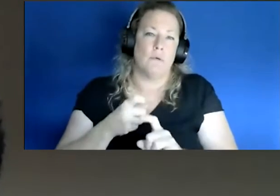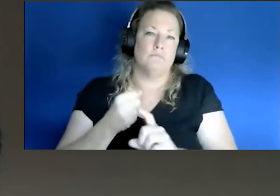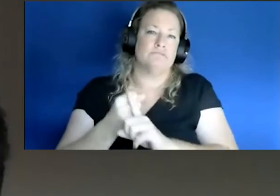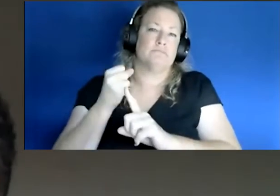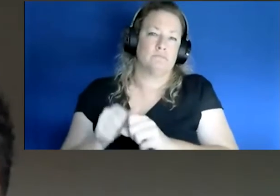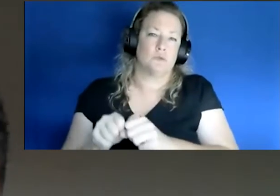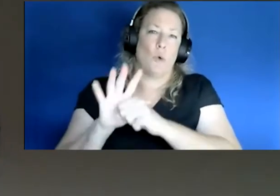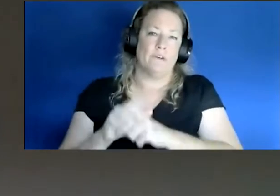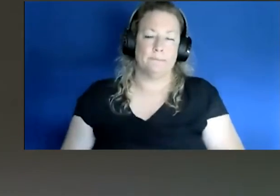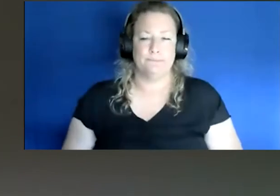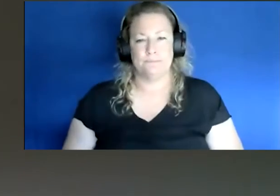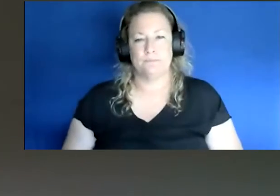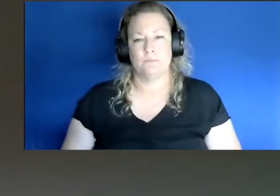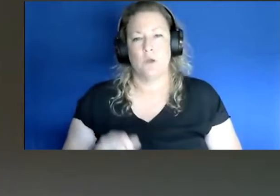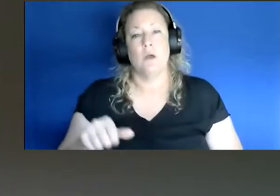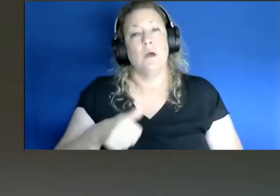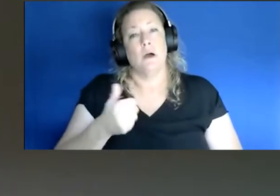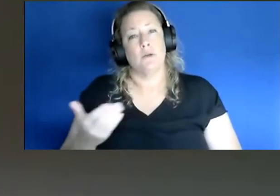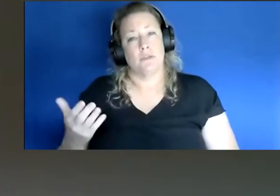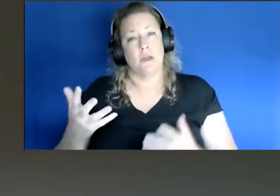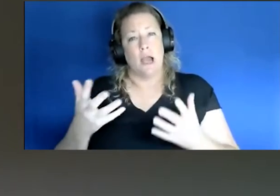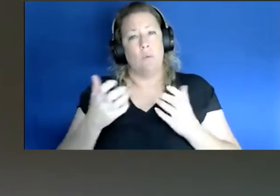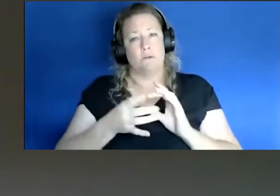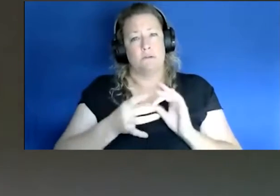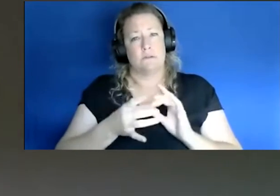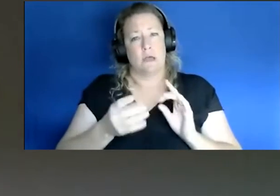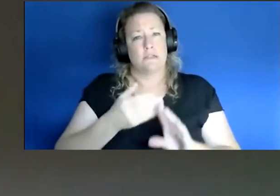You know another thing I could just quickly want to touch on before we open up to questions